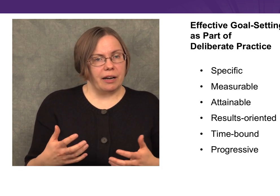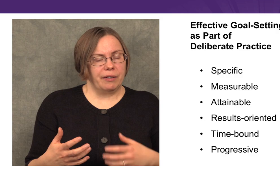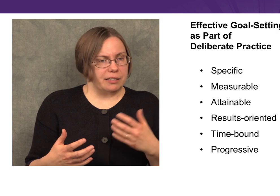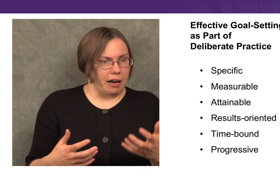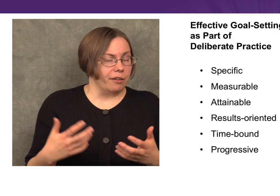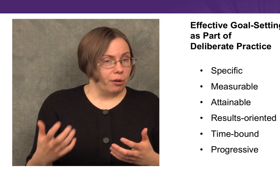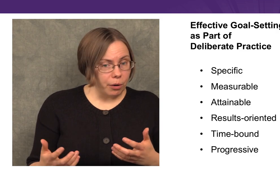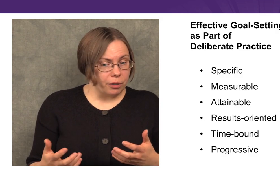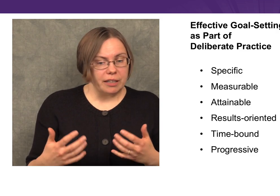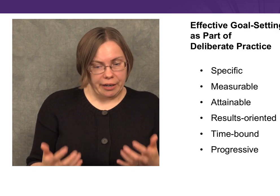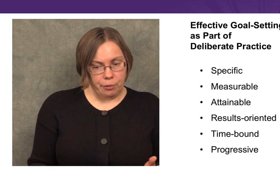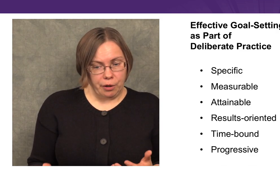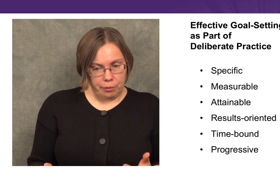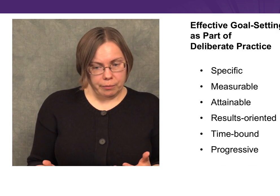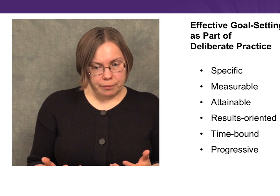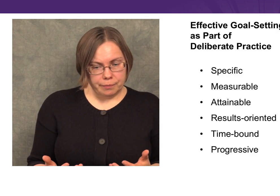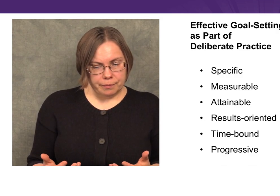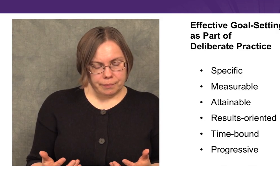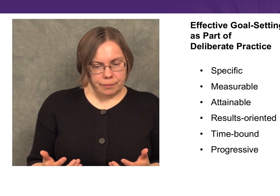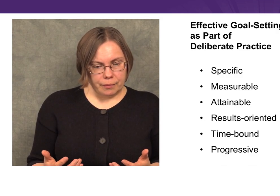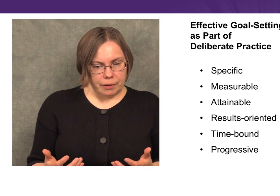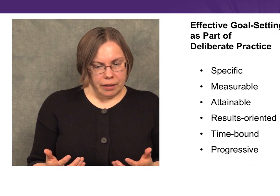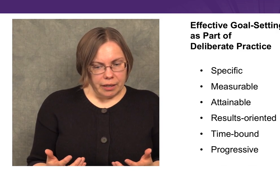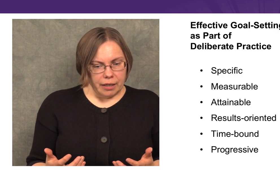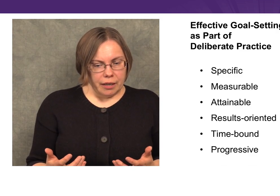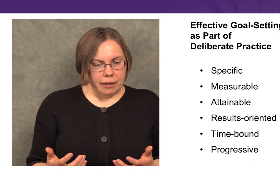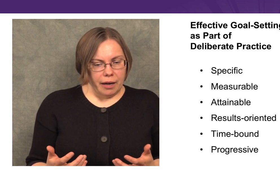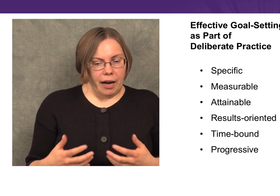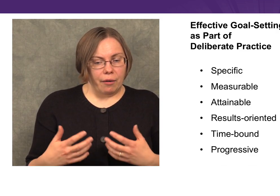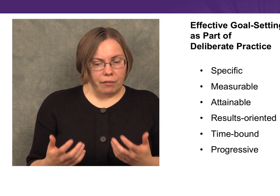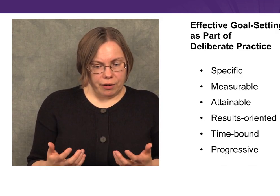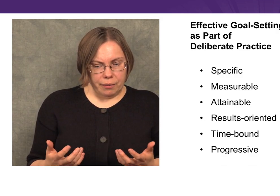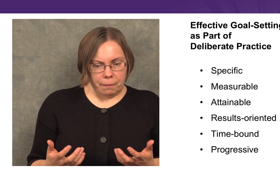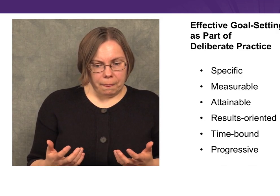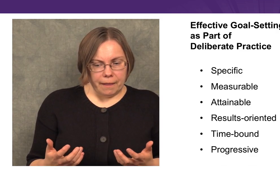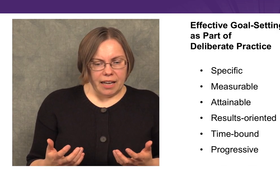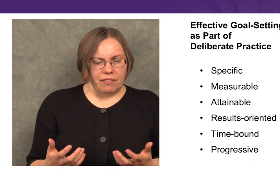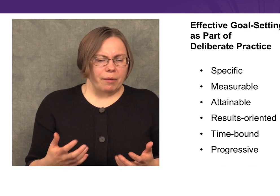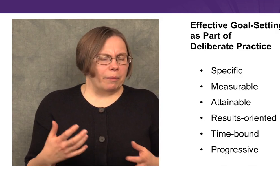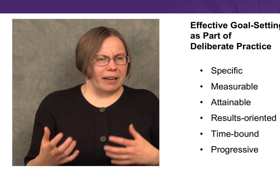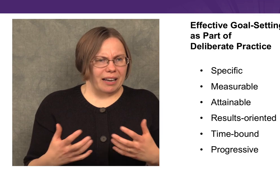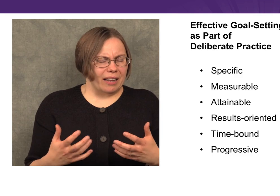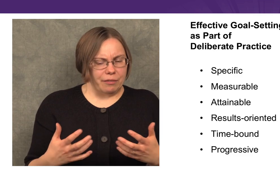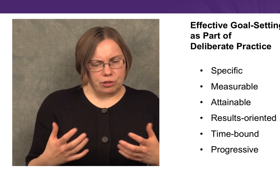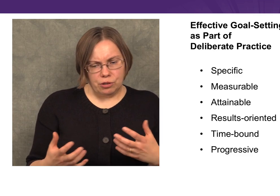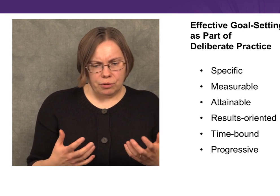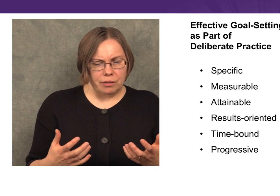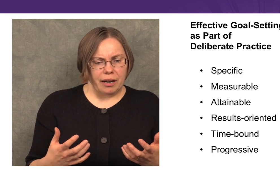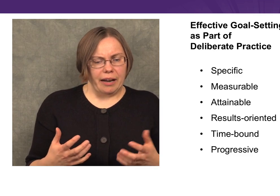of a sign or a word that I don’t know.” However, if I’m a beginning level student a